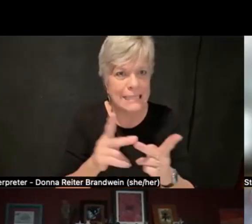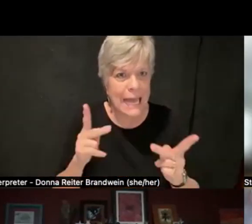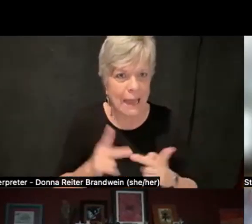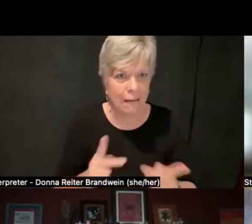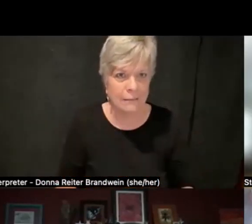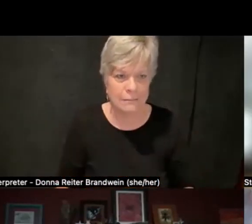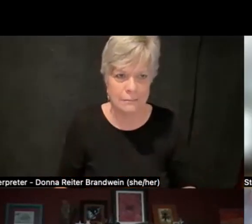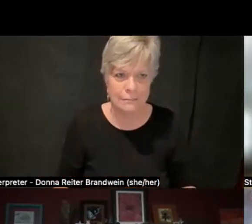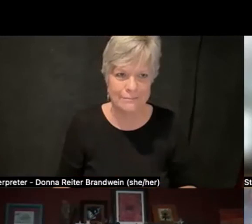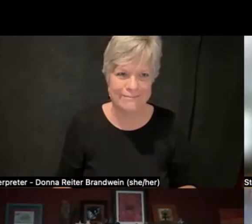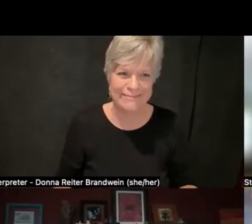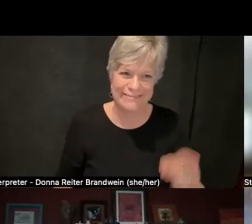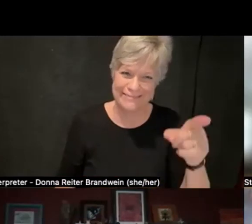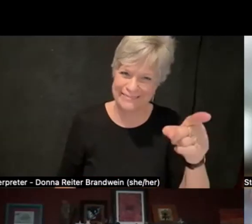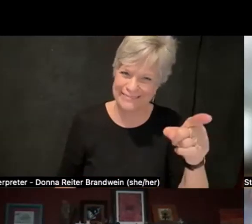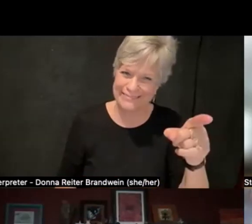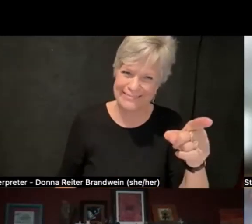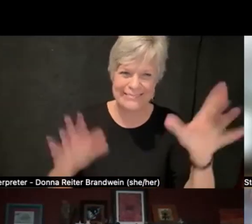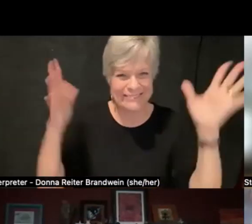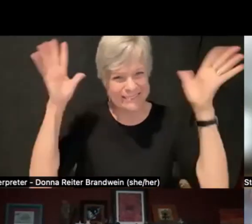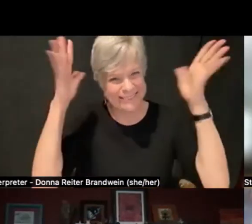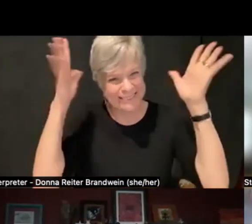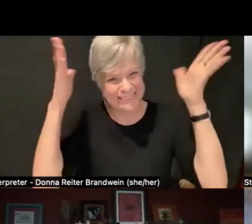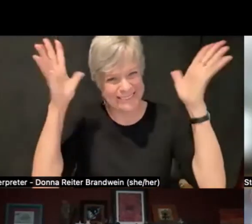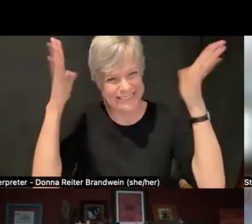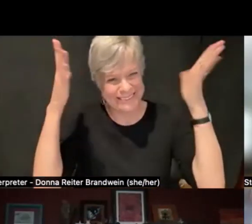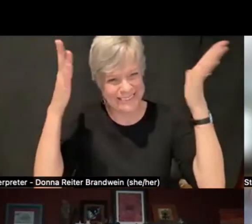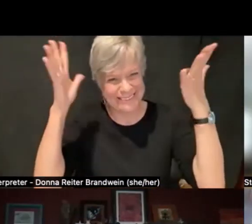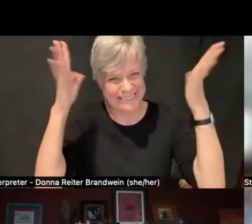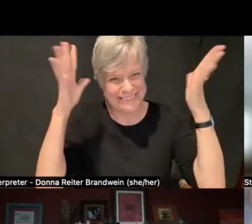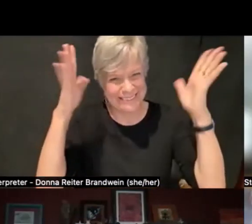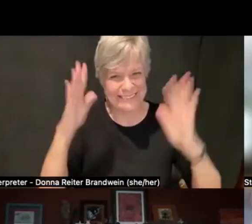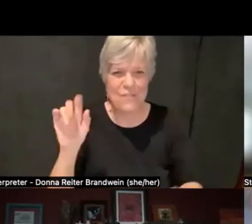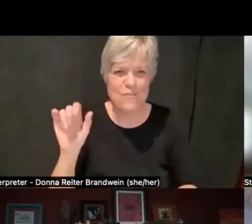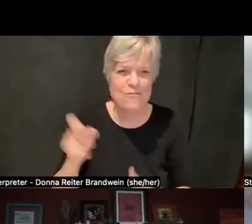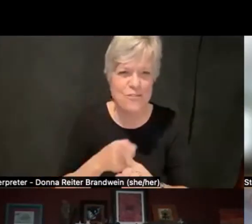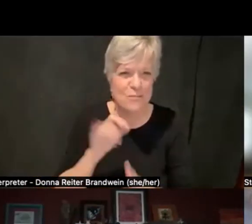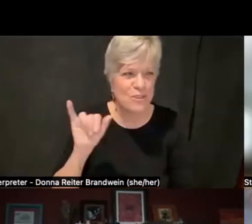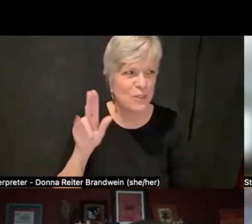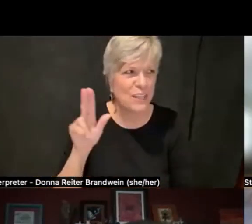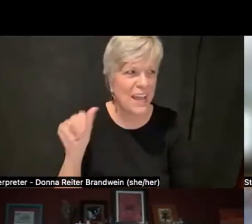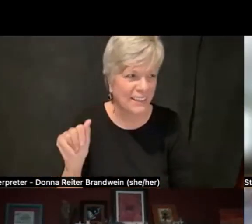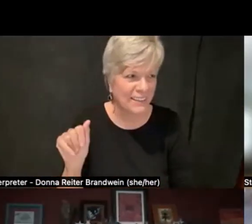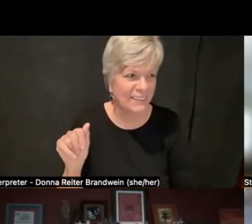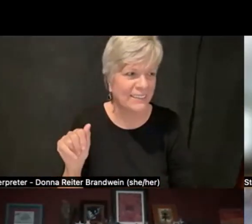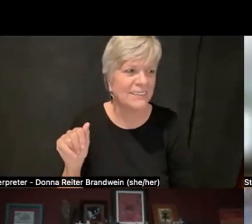Oh, I see a hand clap, yes, from Julia. I echo that sentiment.